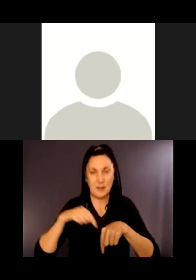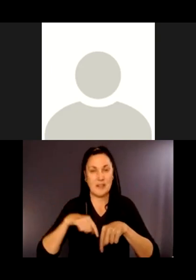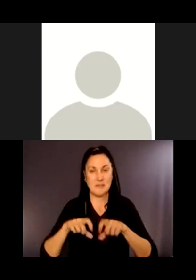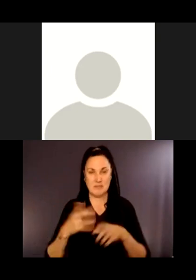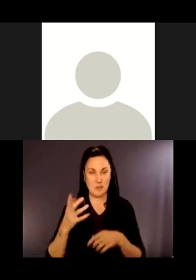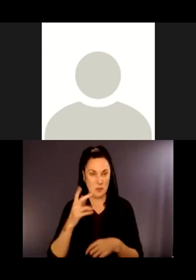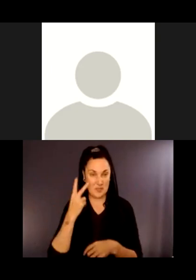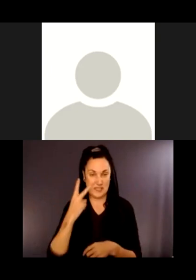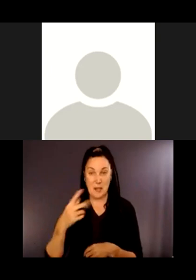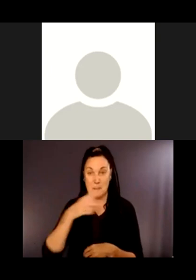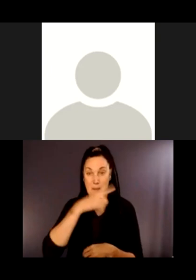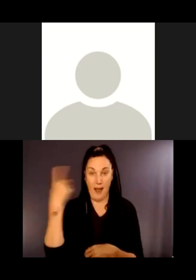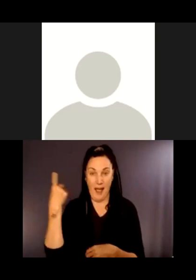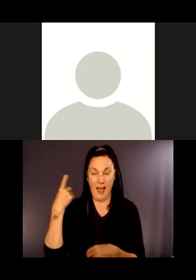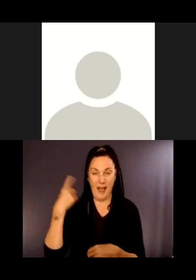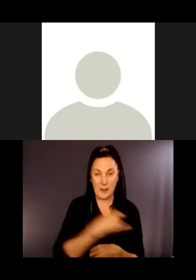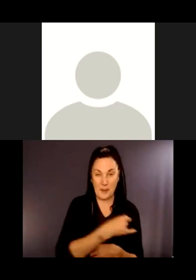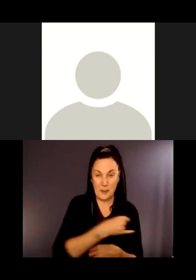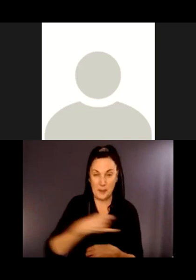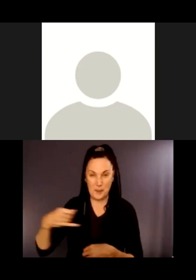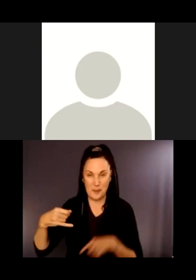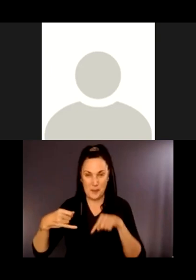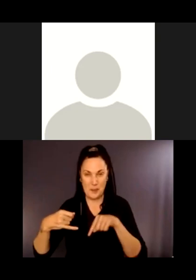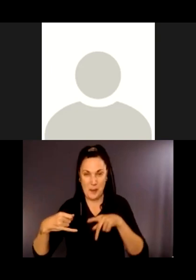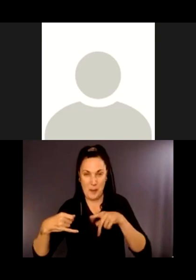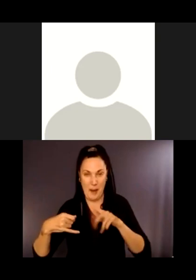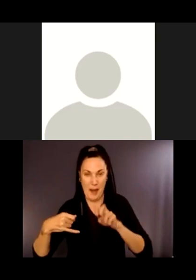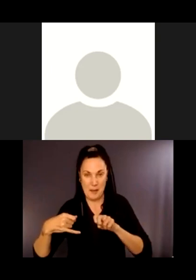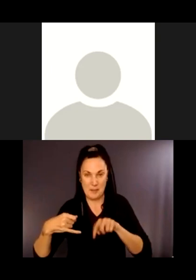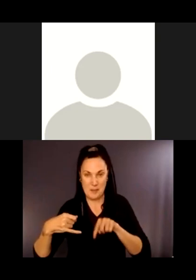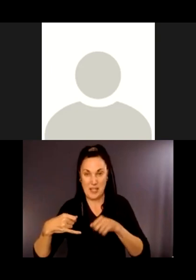green form. So how do we do this tunneling deep underground?